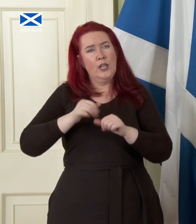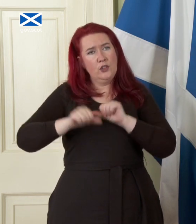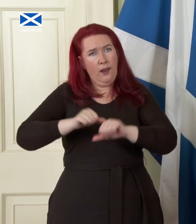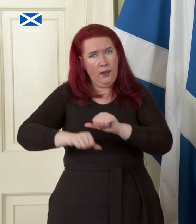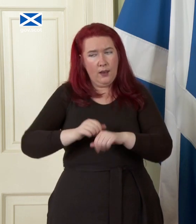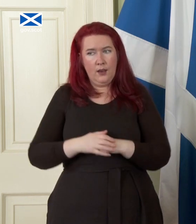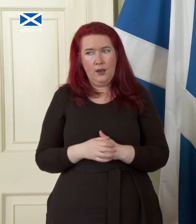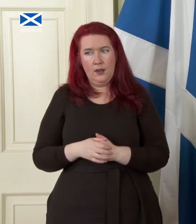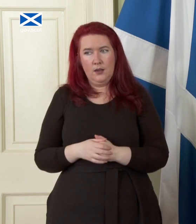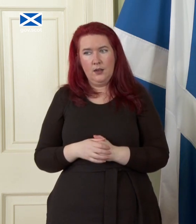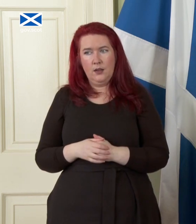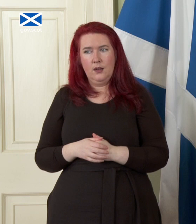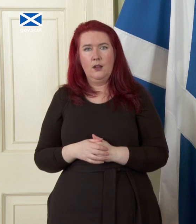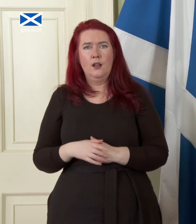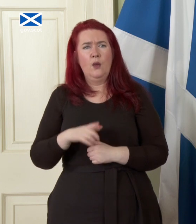um what are your reasons for optimism for that?